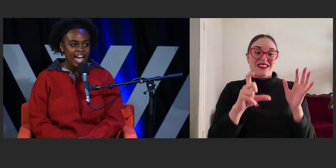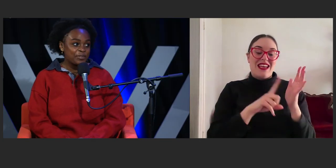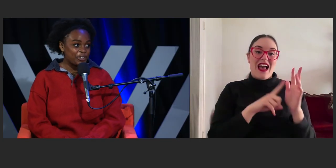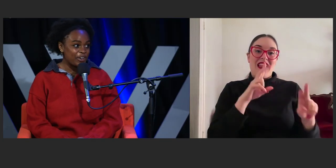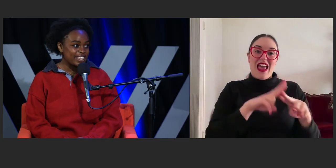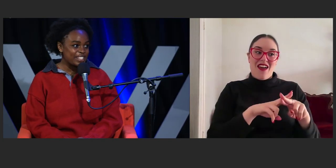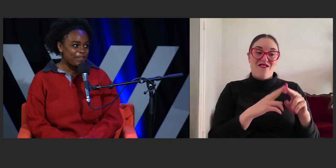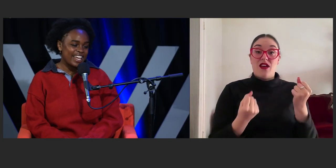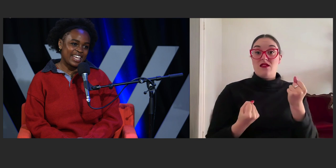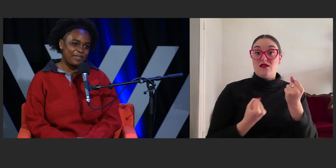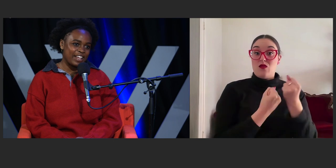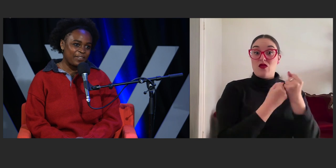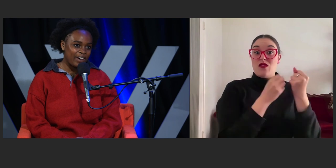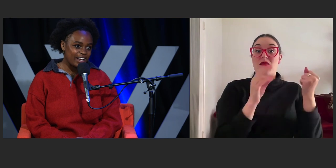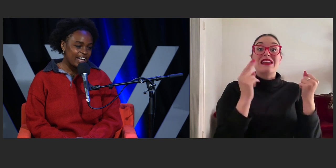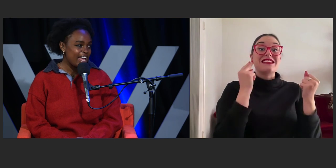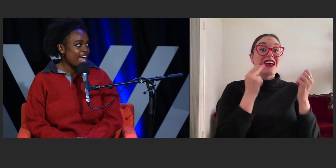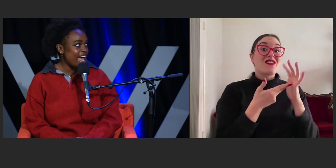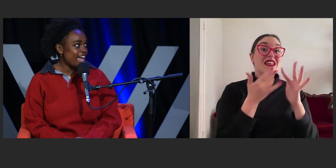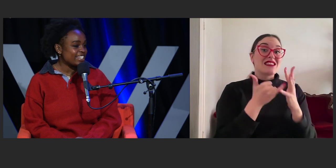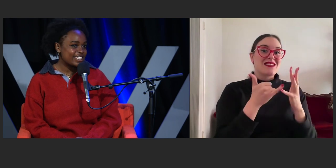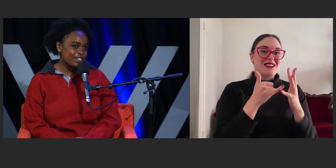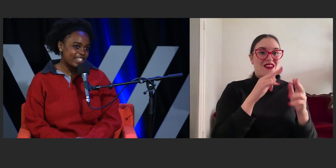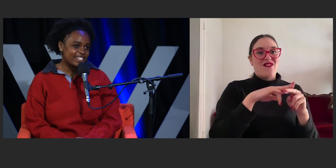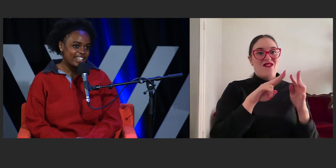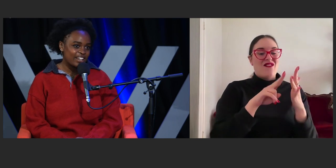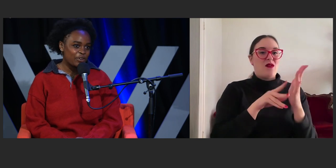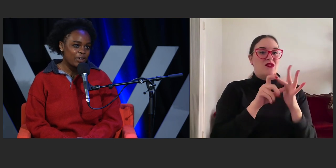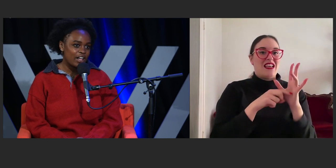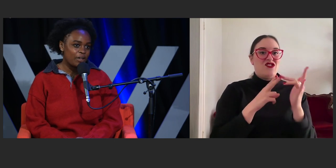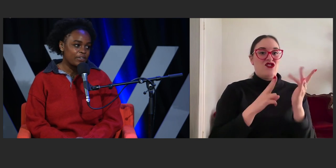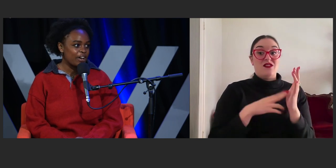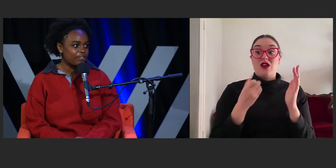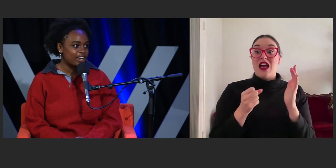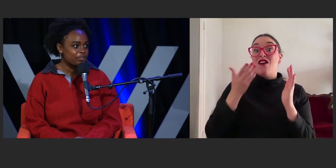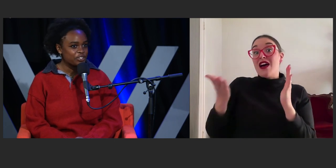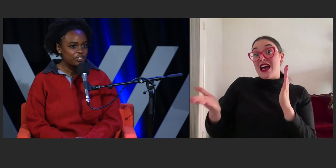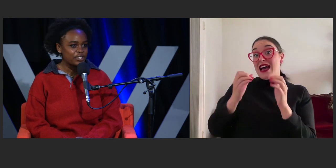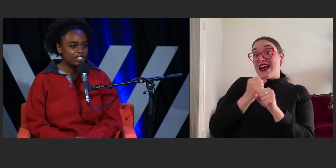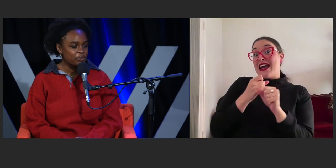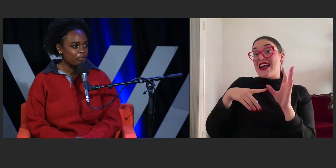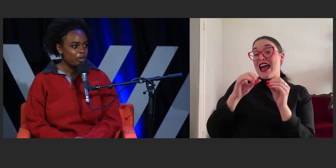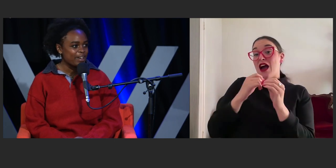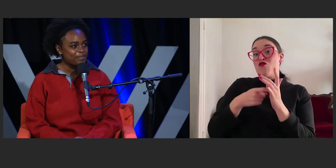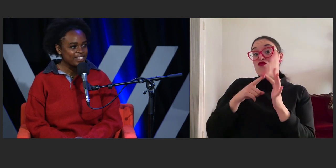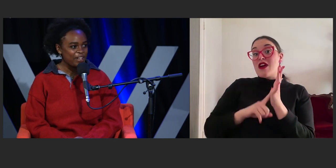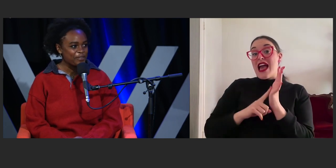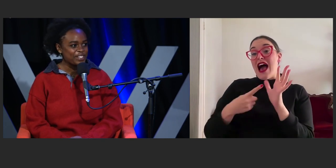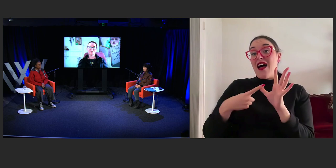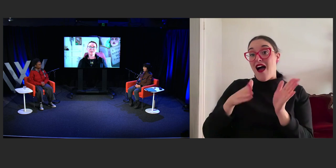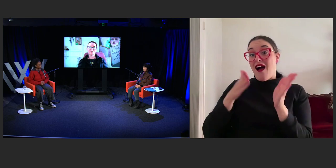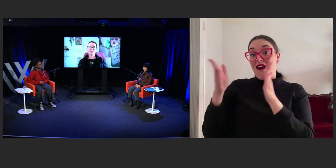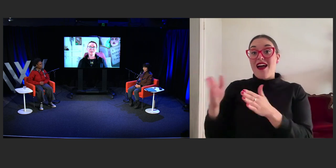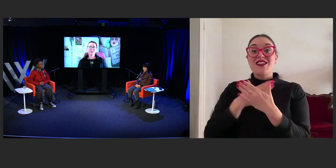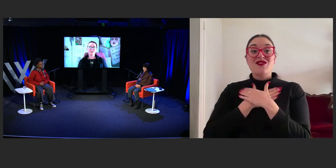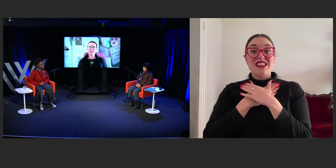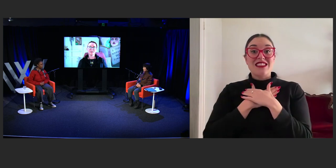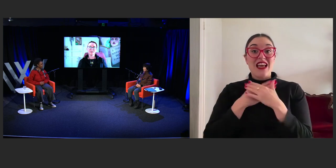I'm joined by Gabrielle Wang and Asphyxia, who are now invited to introduce a little bit more about themselves. Okay, thanks Zuva.